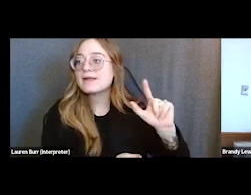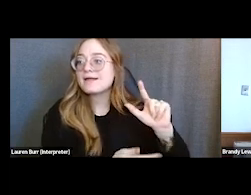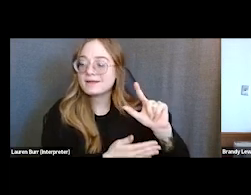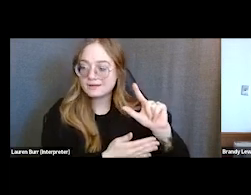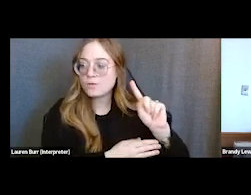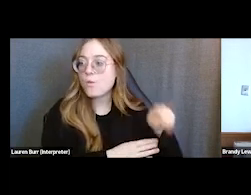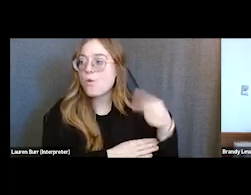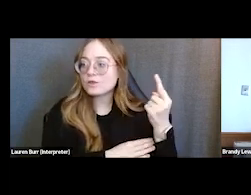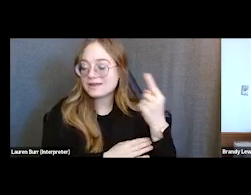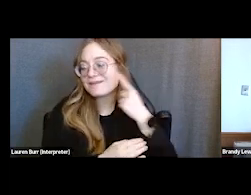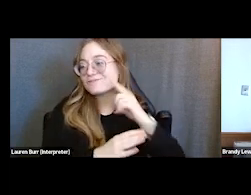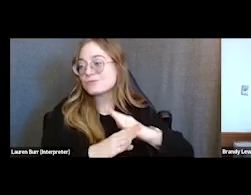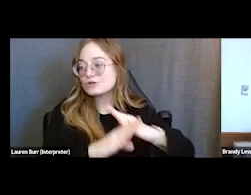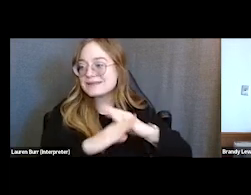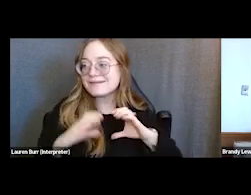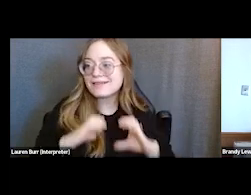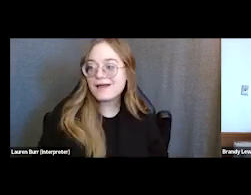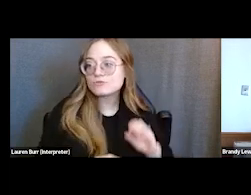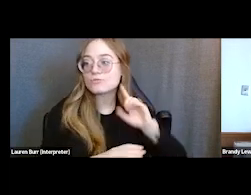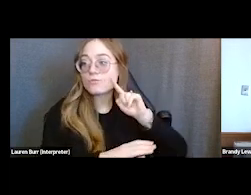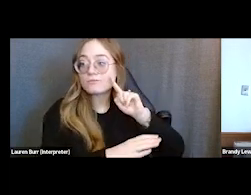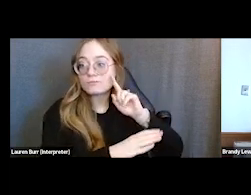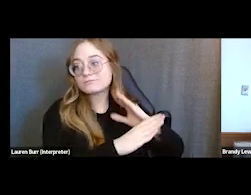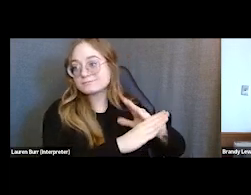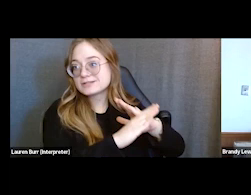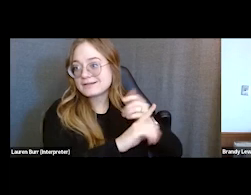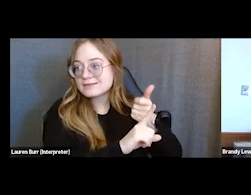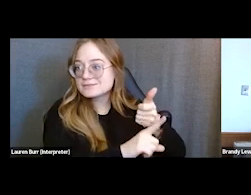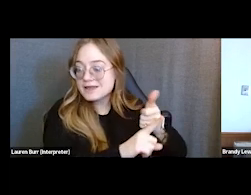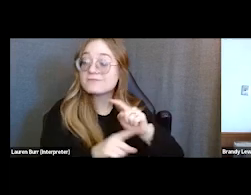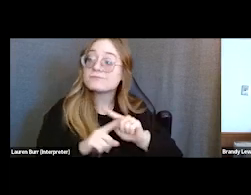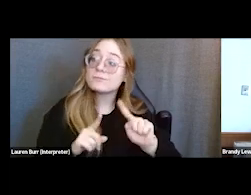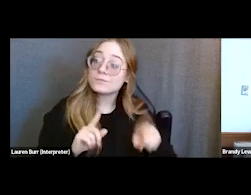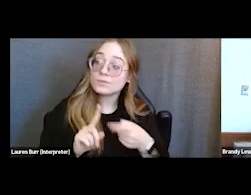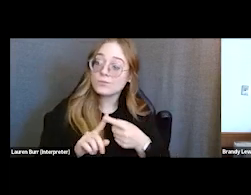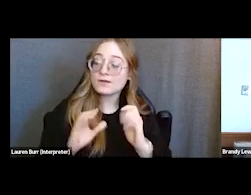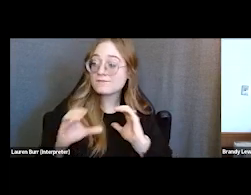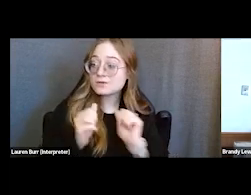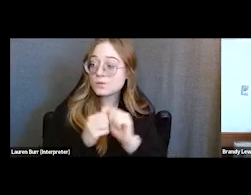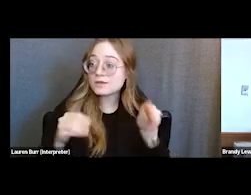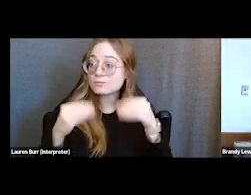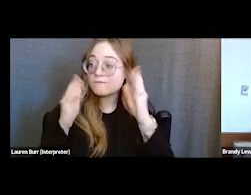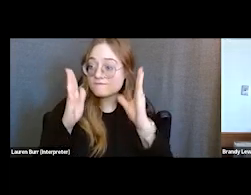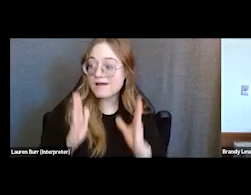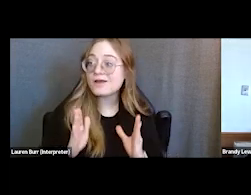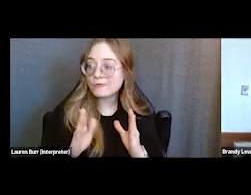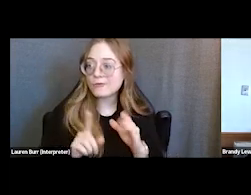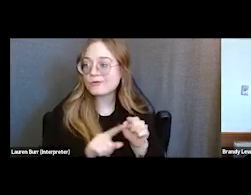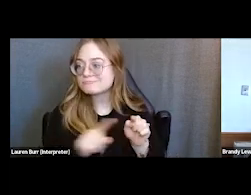or even themselves, but when we have conversations with our providers, they're very aware that, you know,